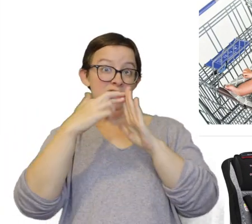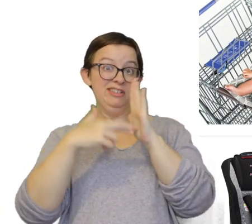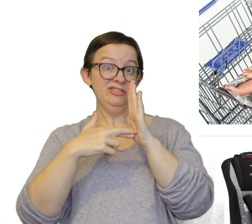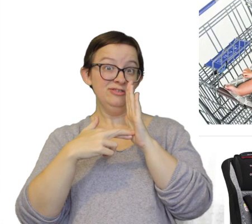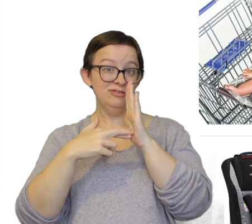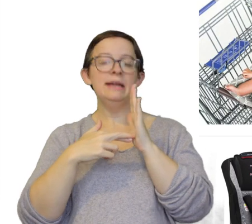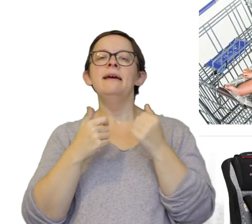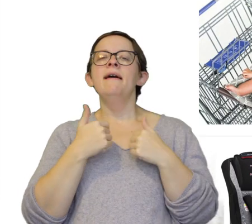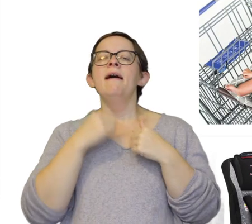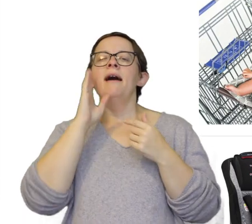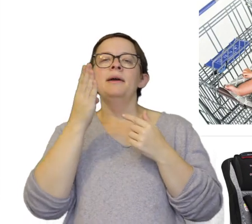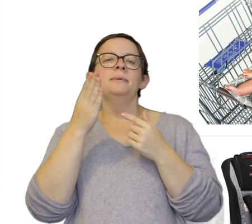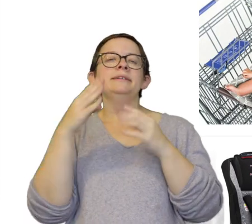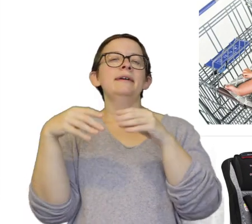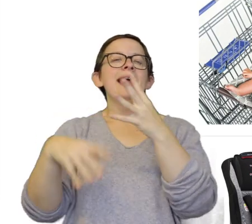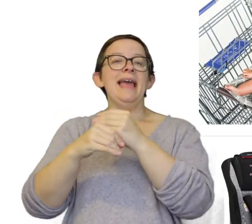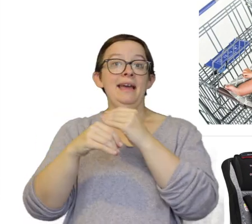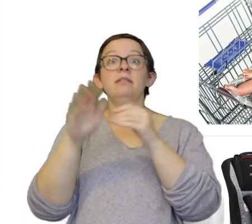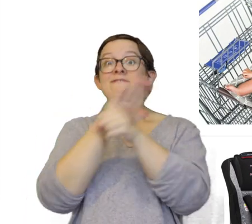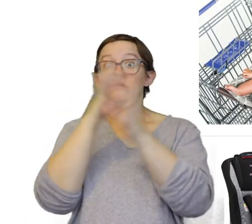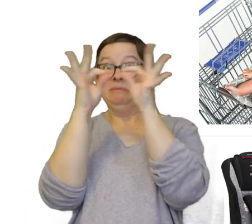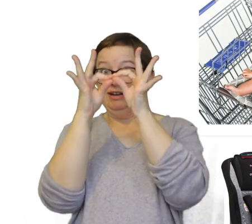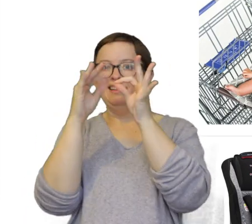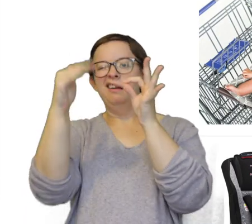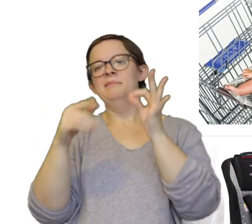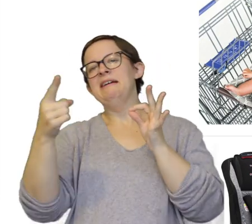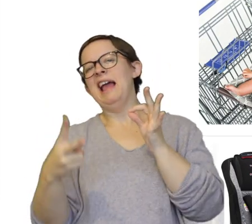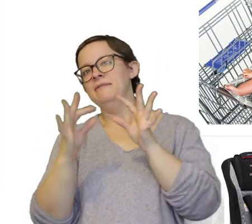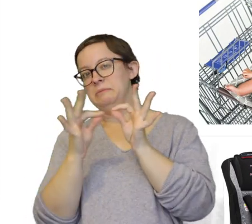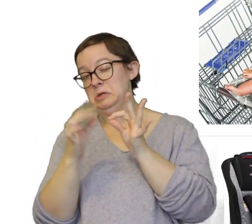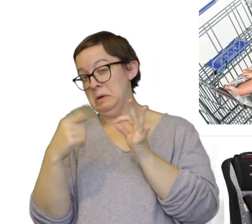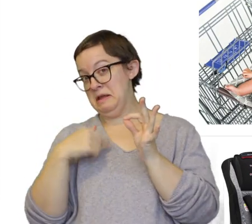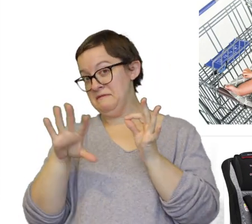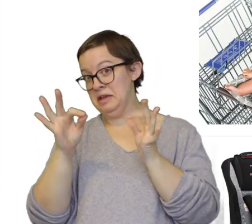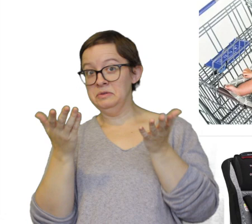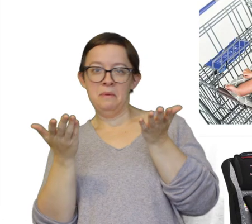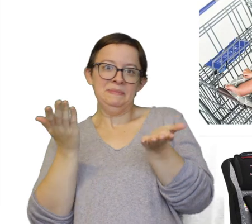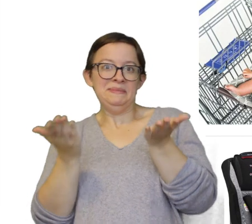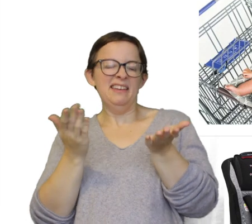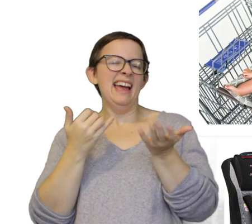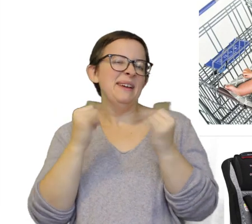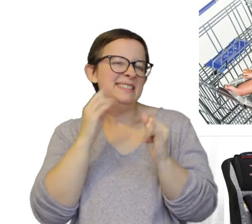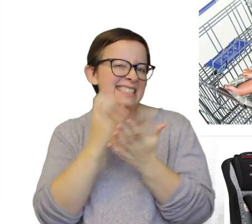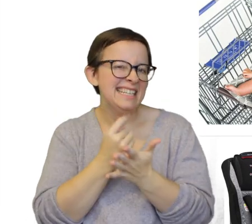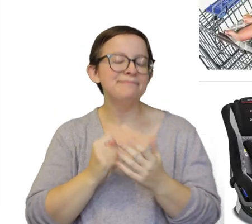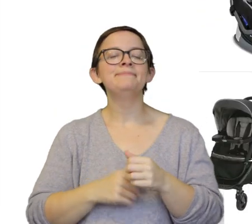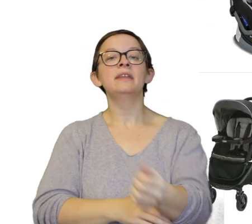I'm gonna give you one that is the full price and then once about half the price that I found. So yeah, I would still get it.